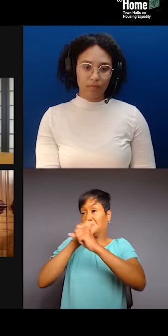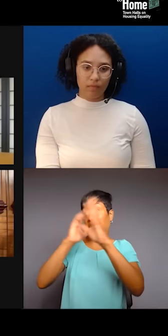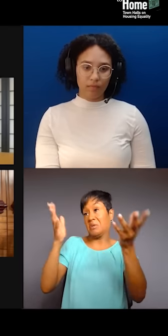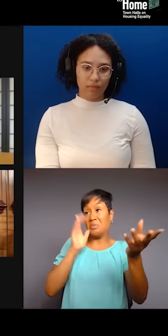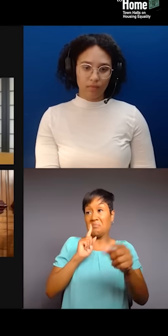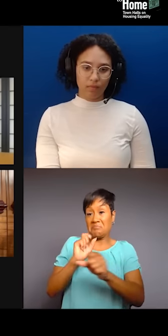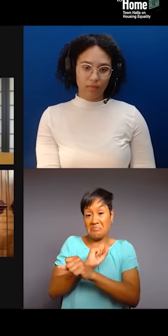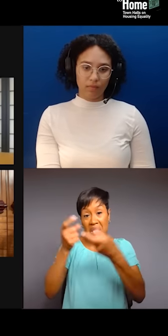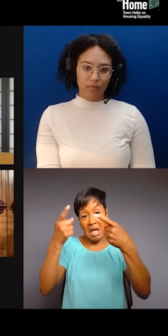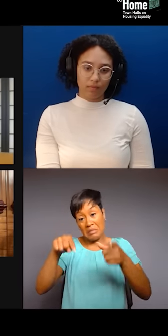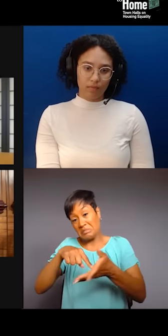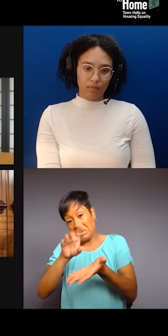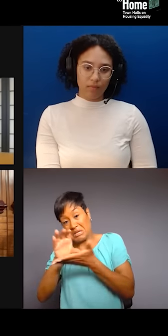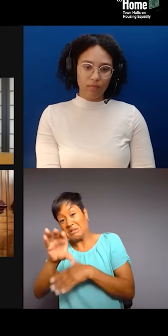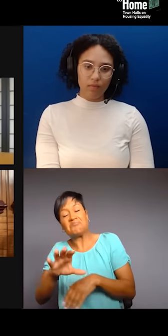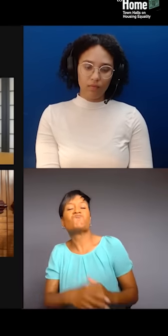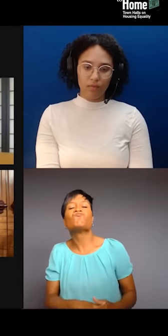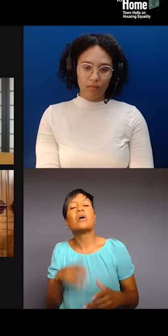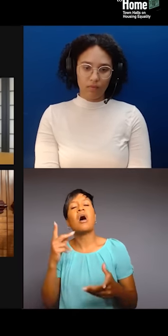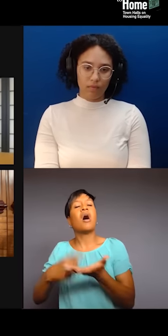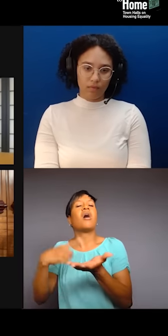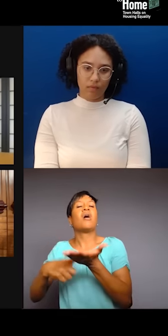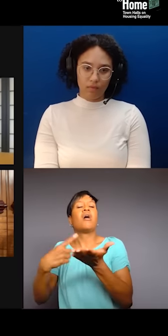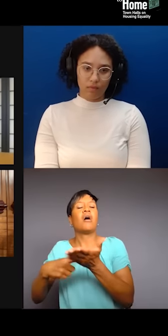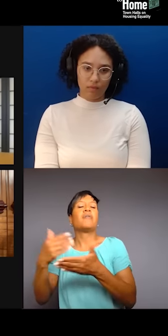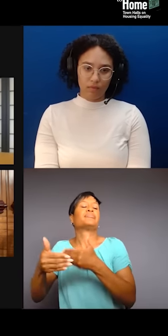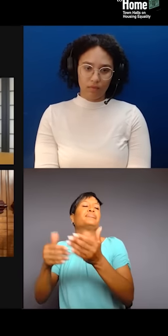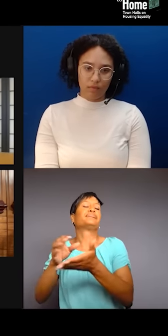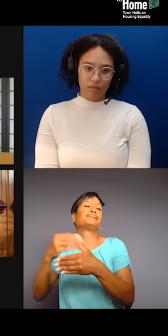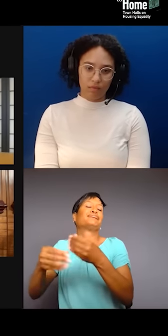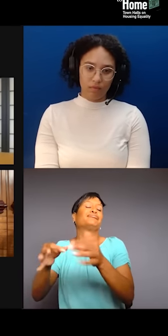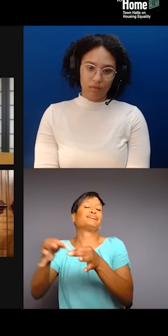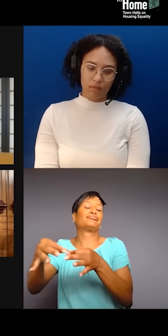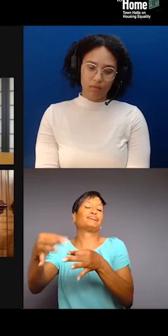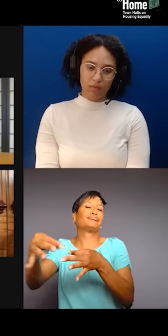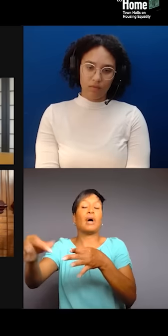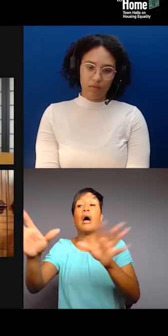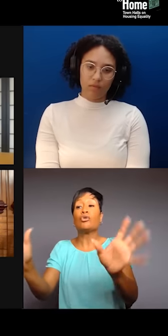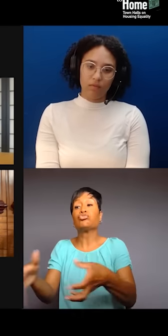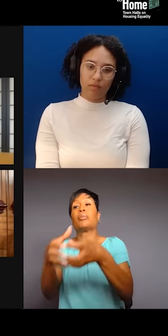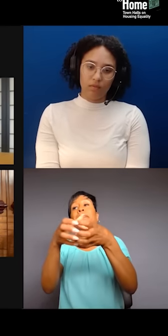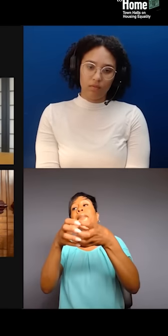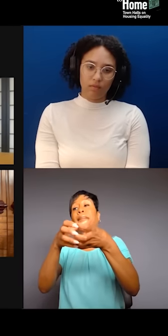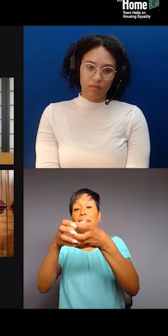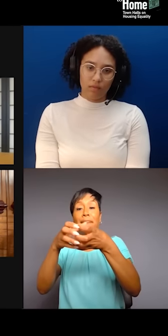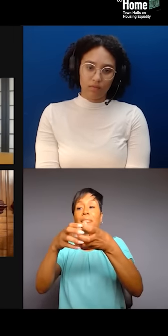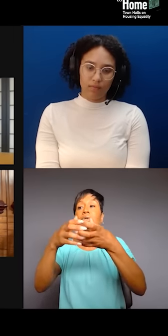I see, you know, groups coming together to still push, like give a lot of pushback to fight this,